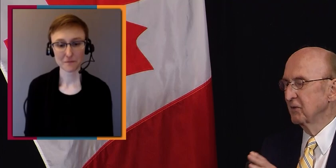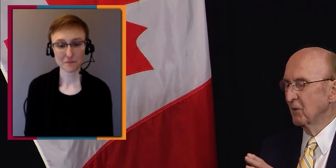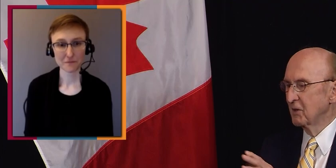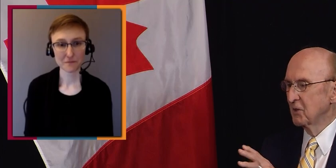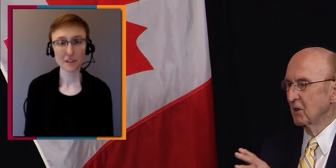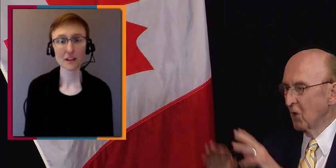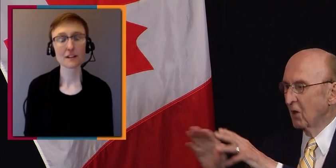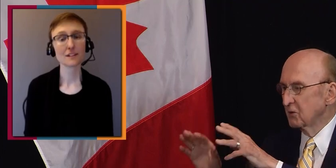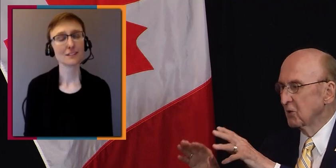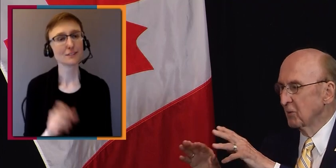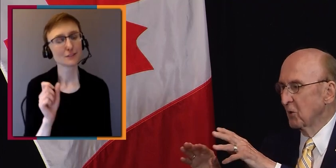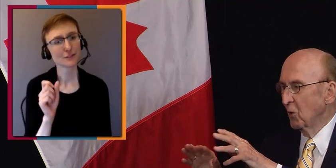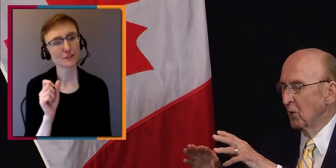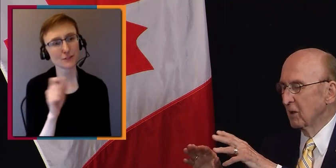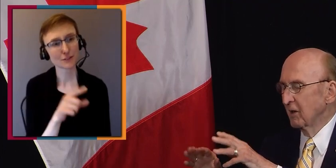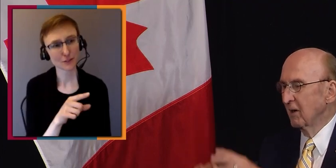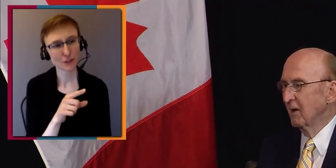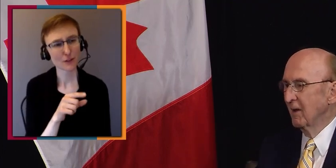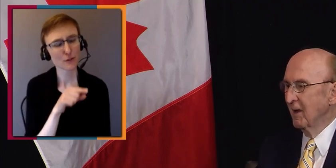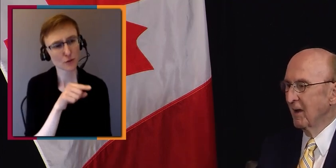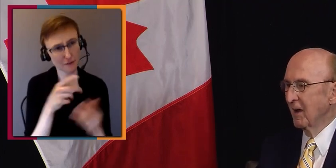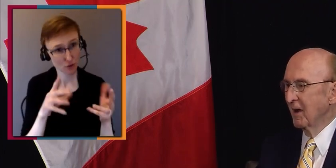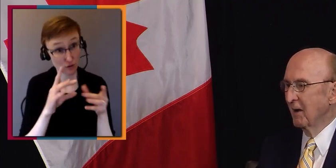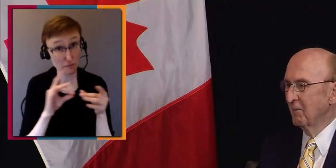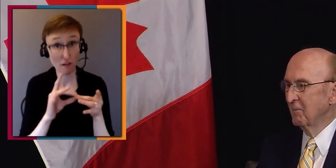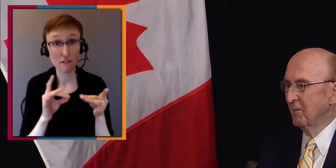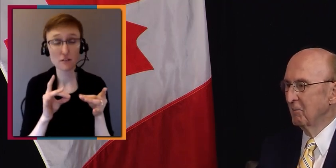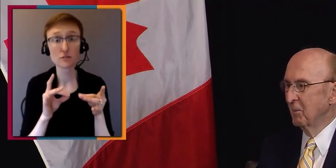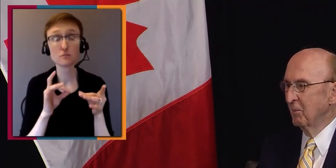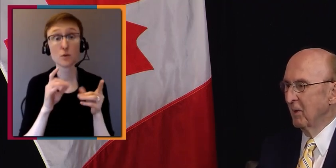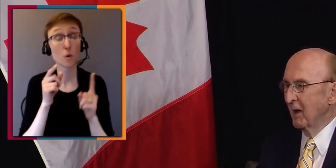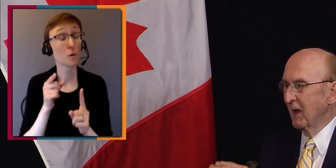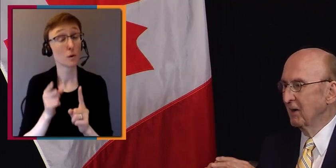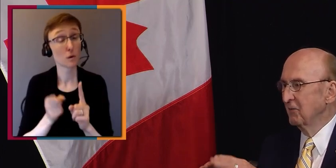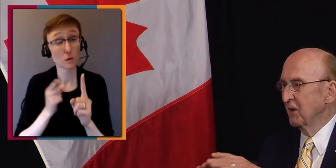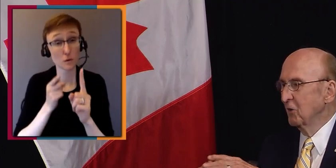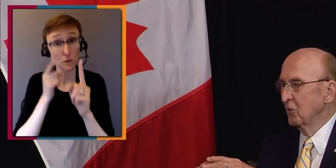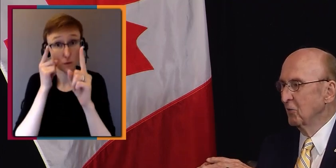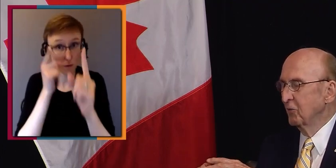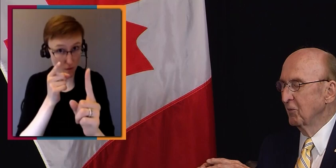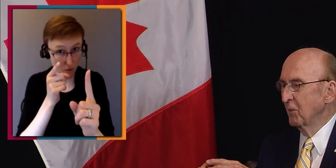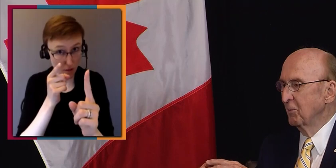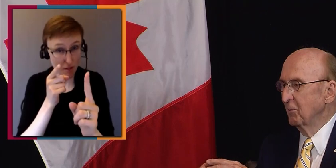that there is a long-term goal here and I think you’ve...